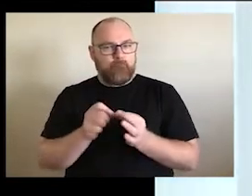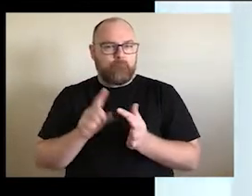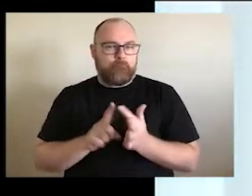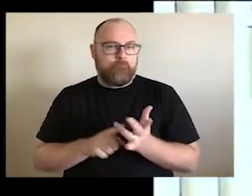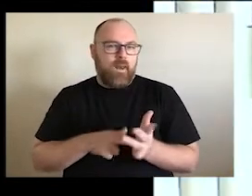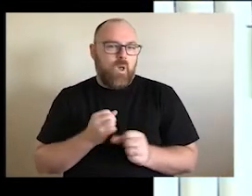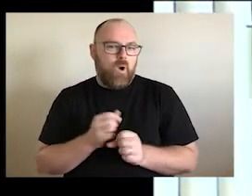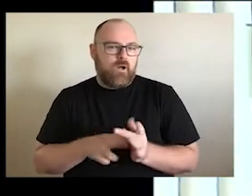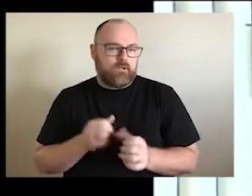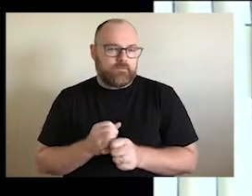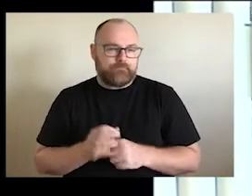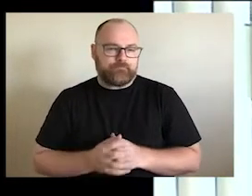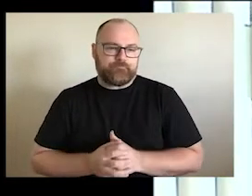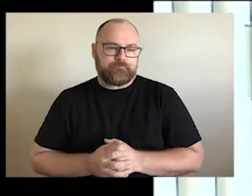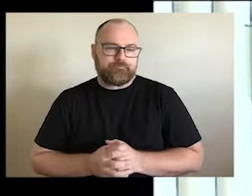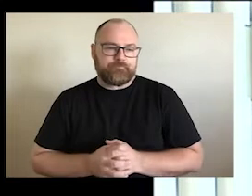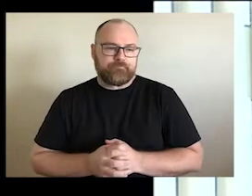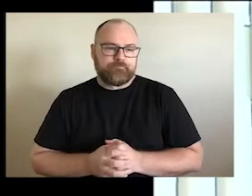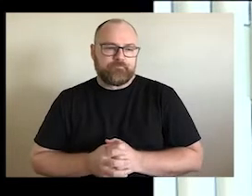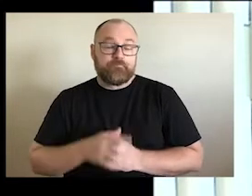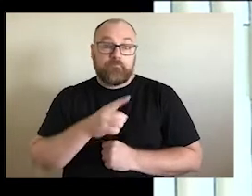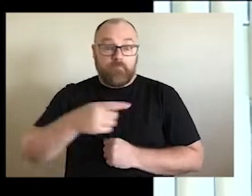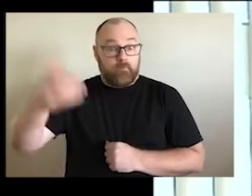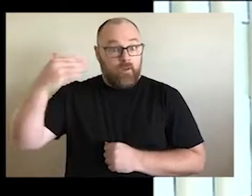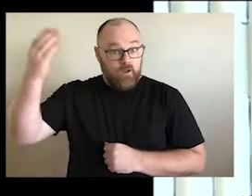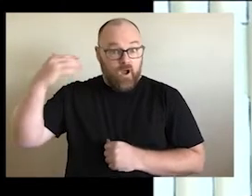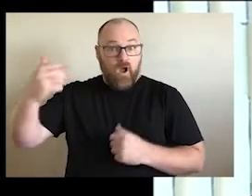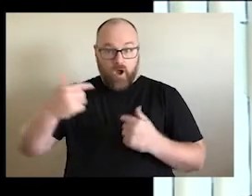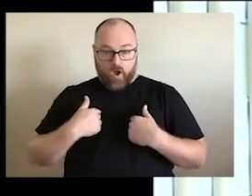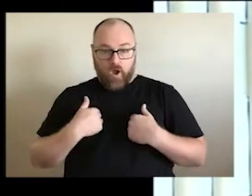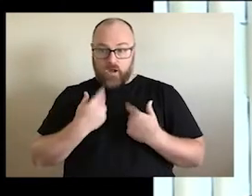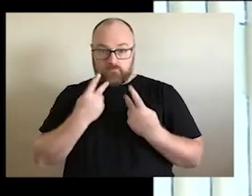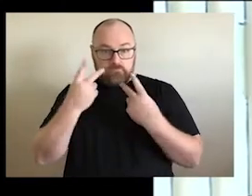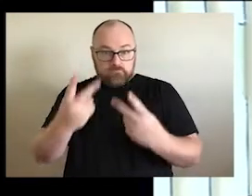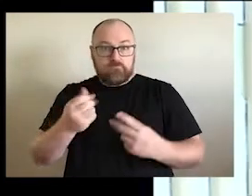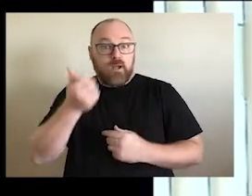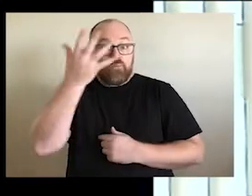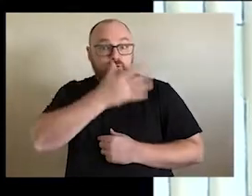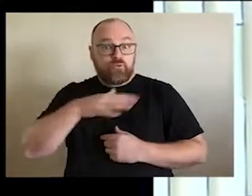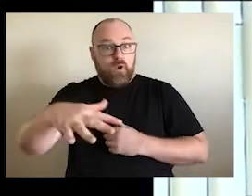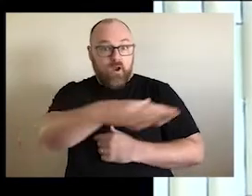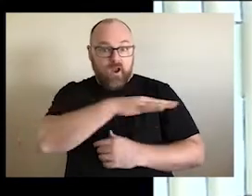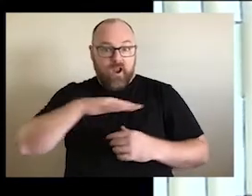did have an opportunity to go into Aboriginal Australia in urban and tribal areas, I found